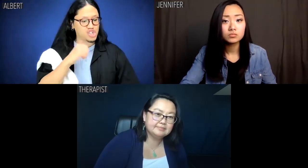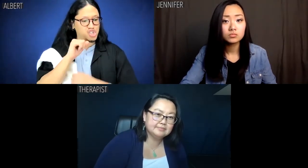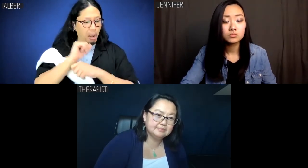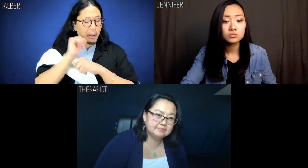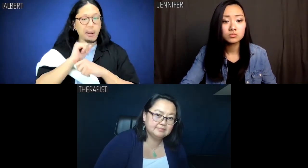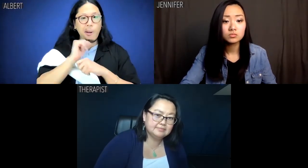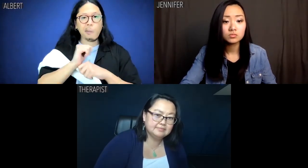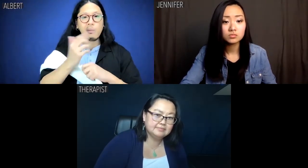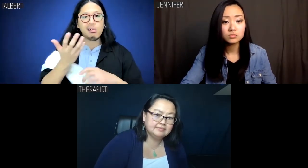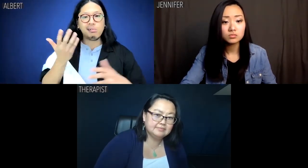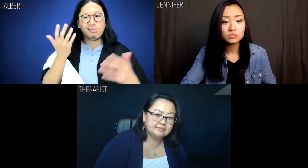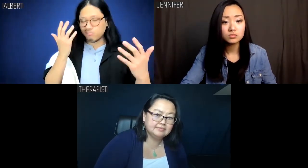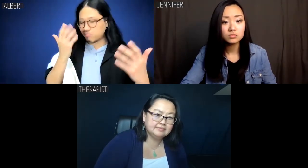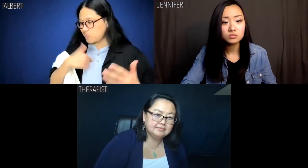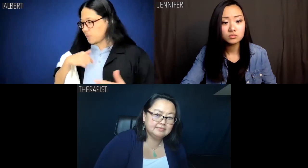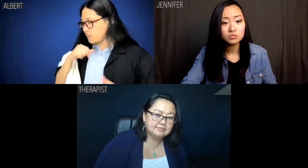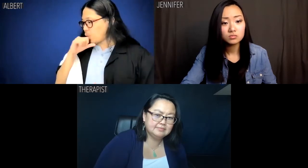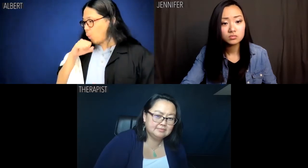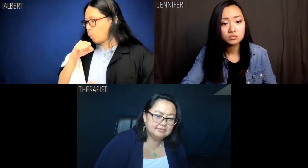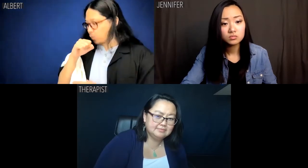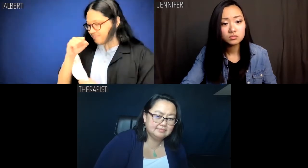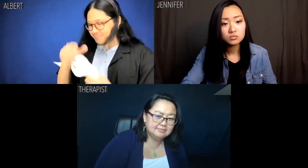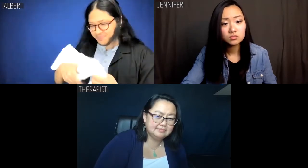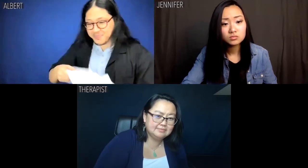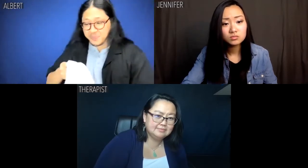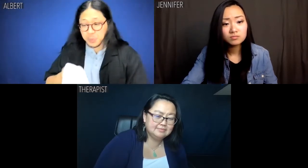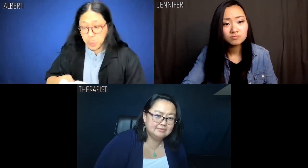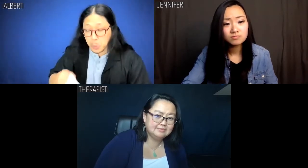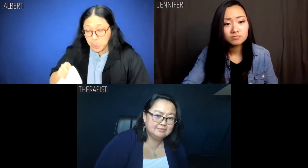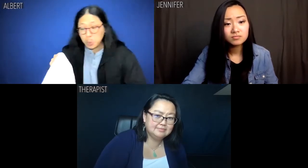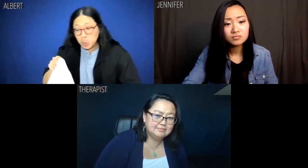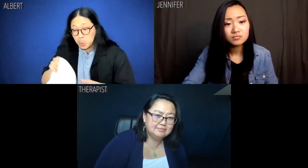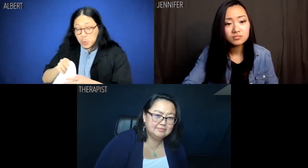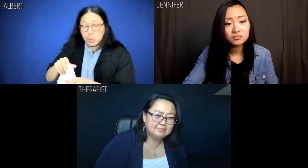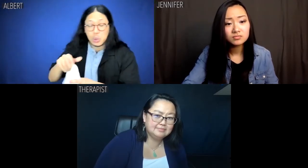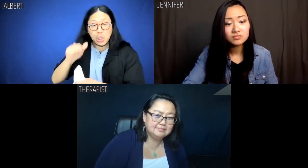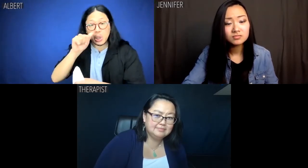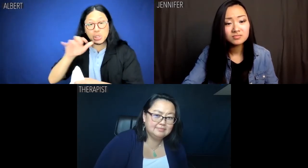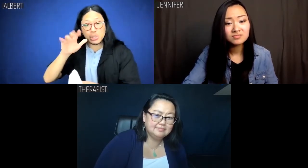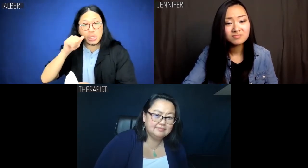But if I don't have a job, I'm going to be the old Asian lady